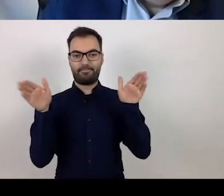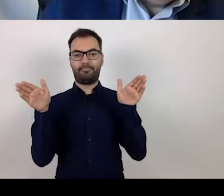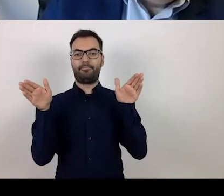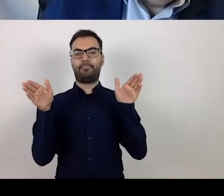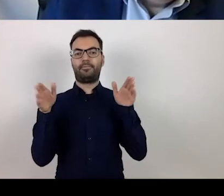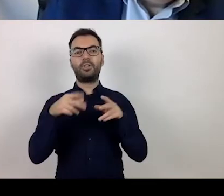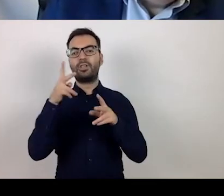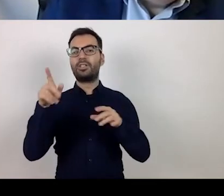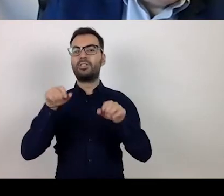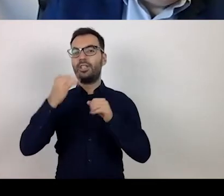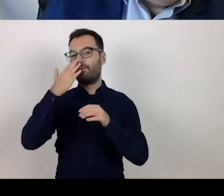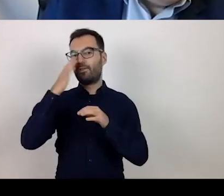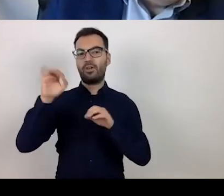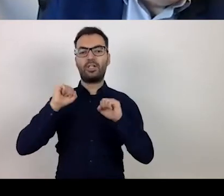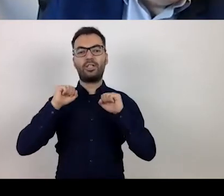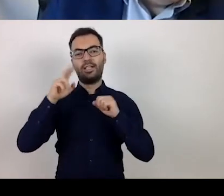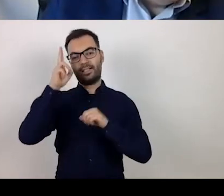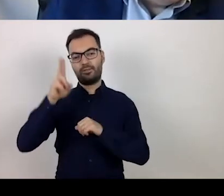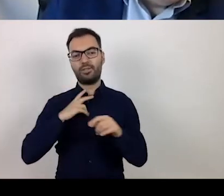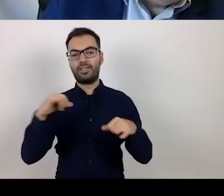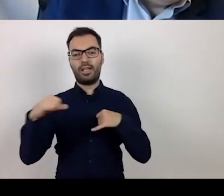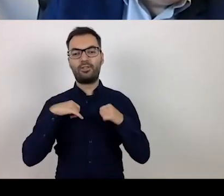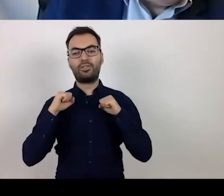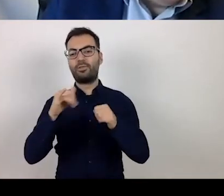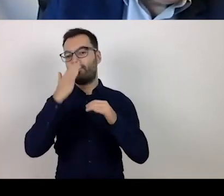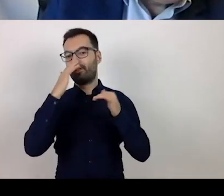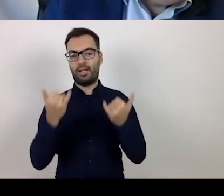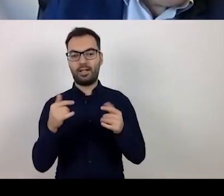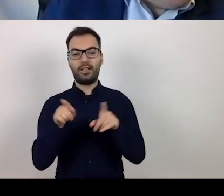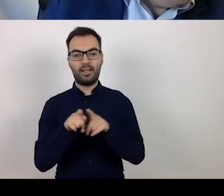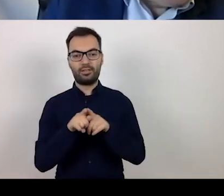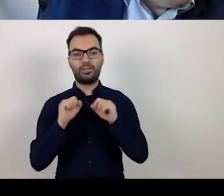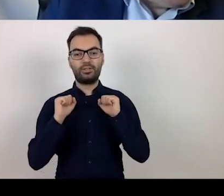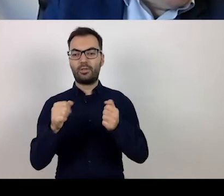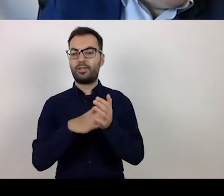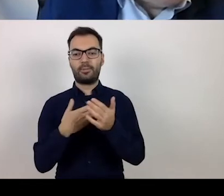and, nowadays, above all at its actions related to